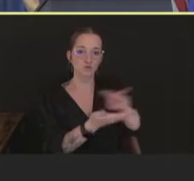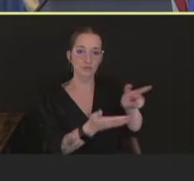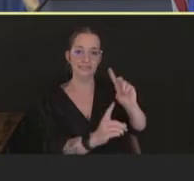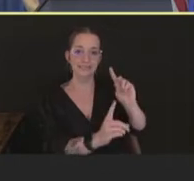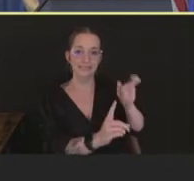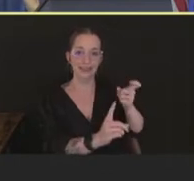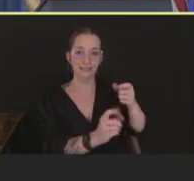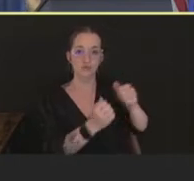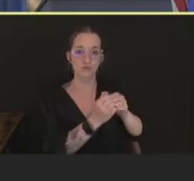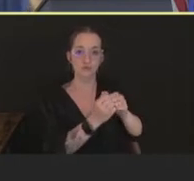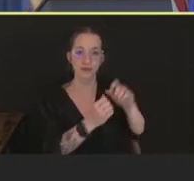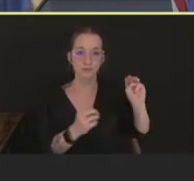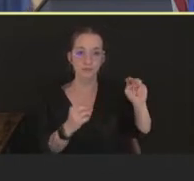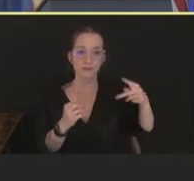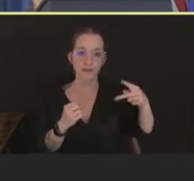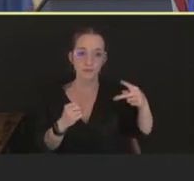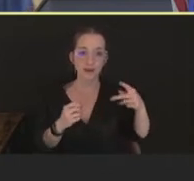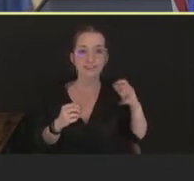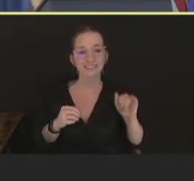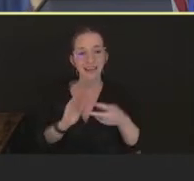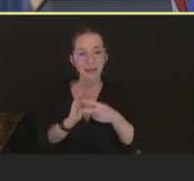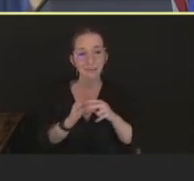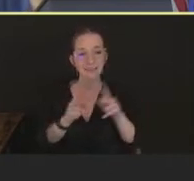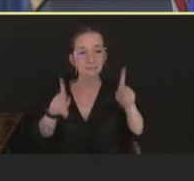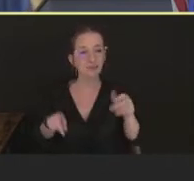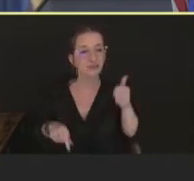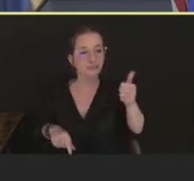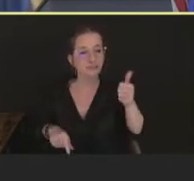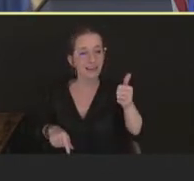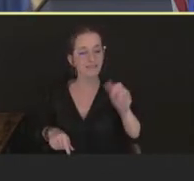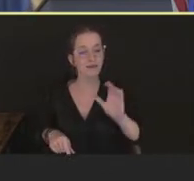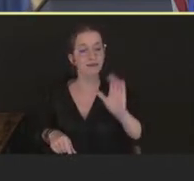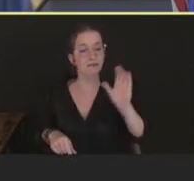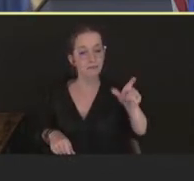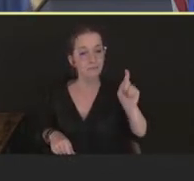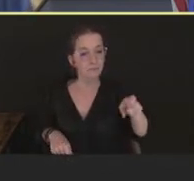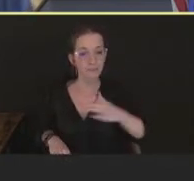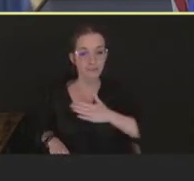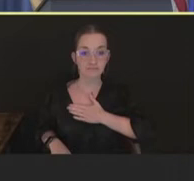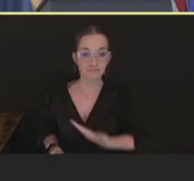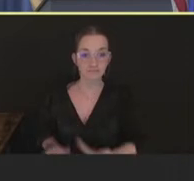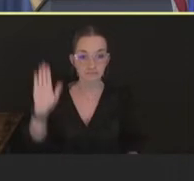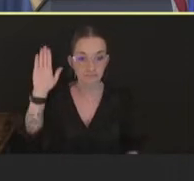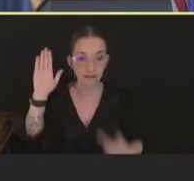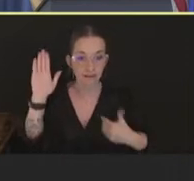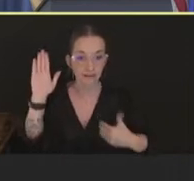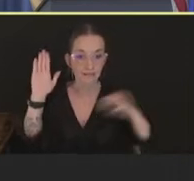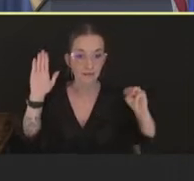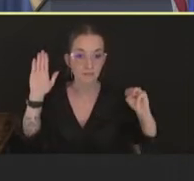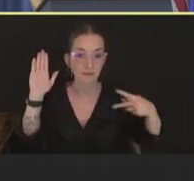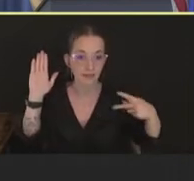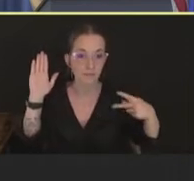self-identifying as having been in contact. In addition, gay, bisexual, other men who have